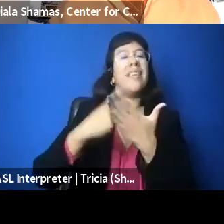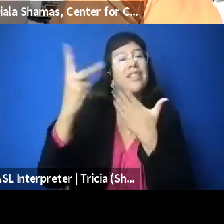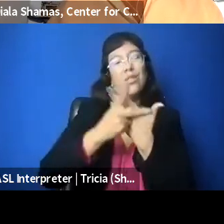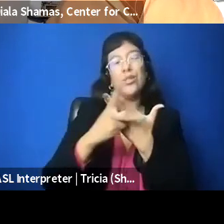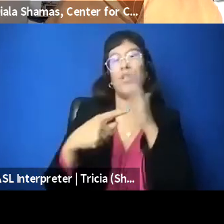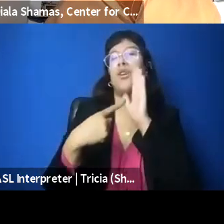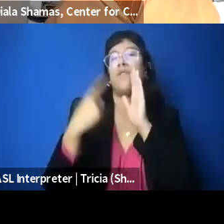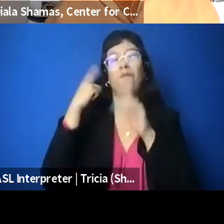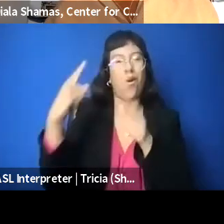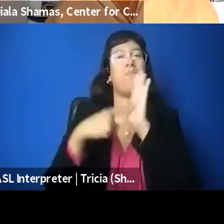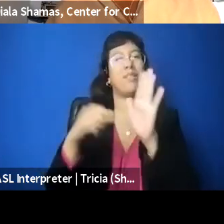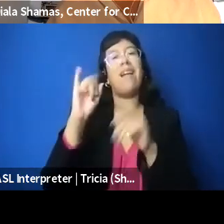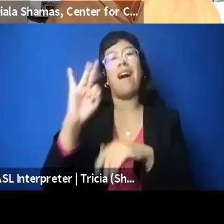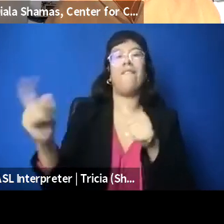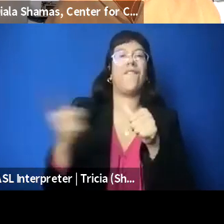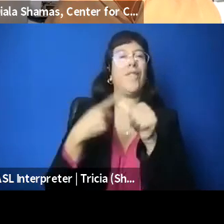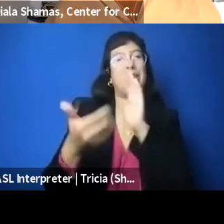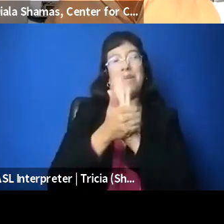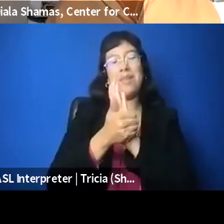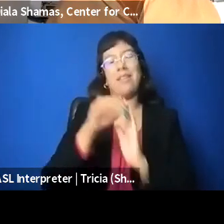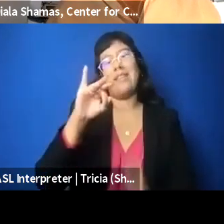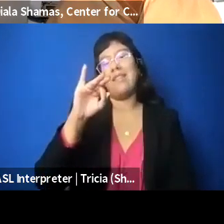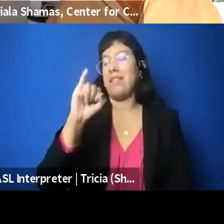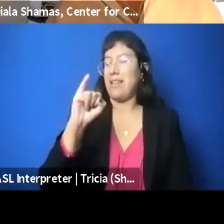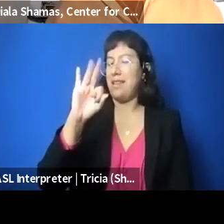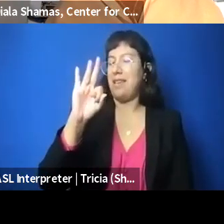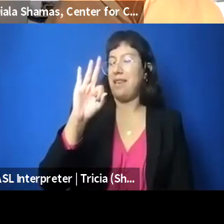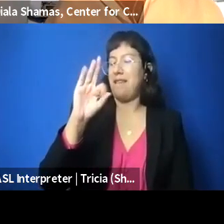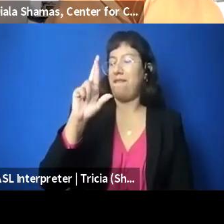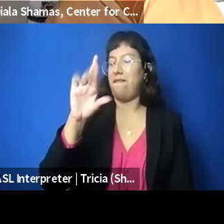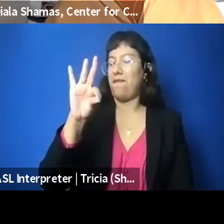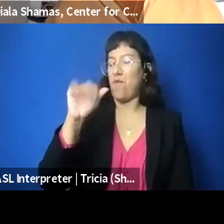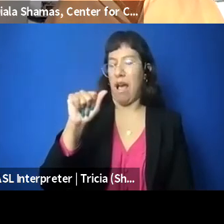Well, thank you so much. I feel like I was clapping and, you know,